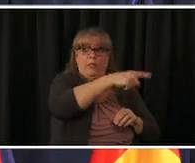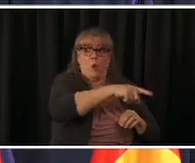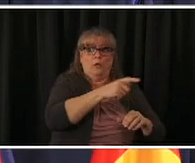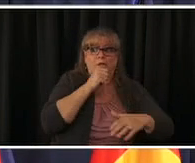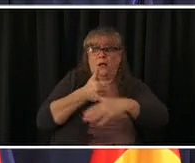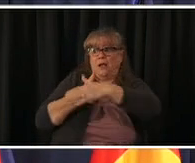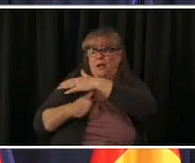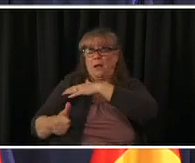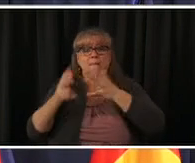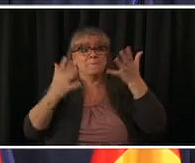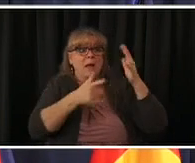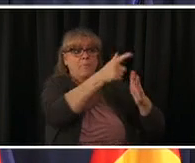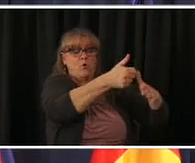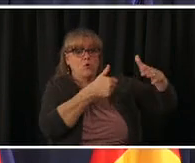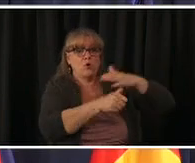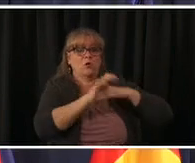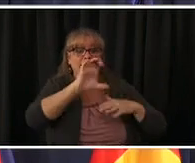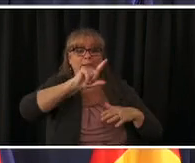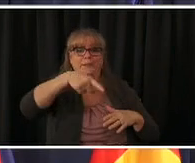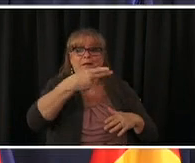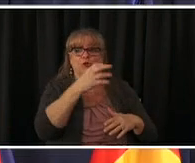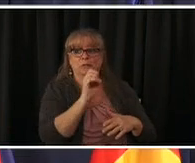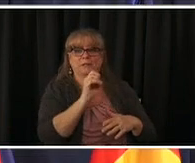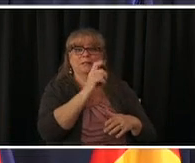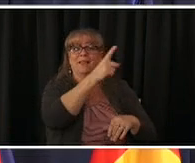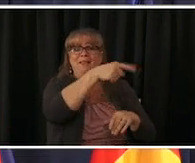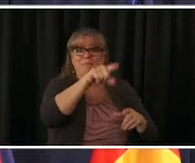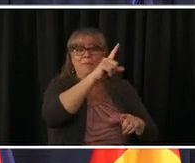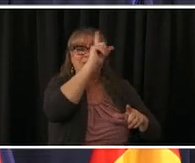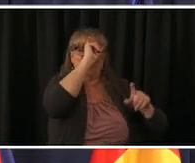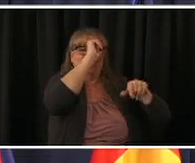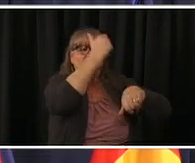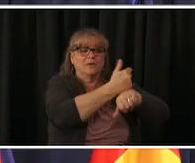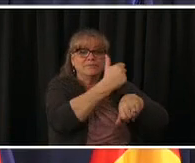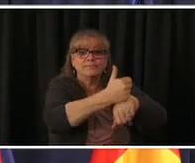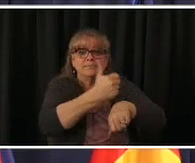in different parts of the state businesses that have engaged in dangerous health practices that